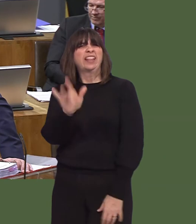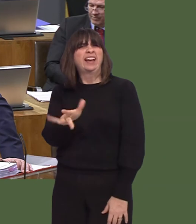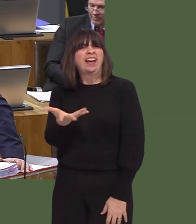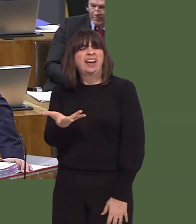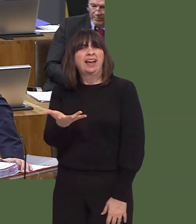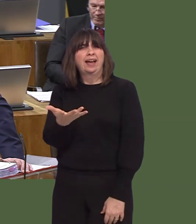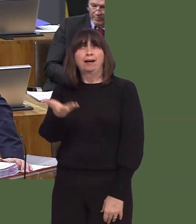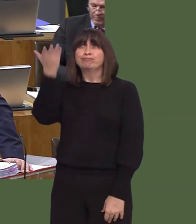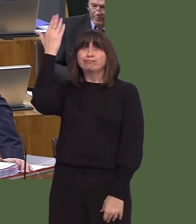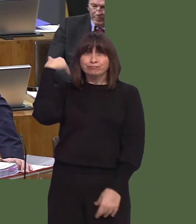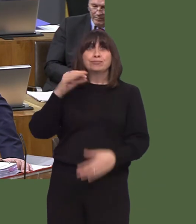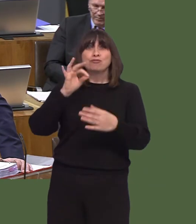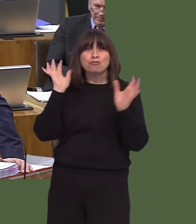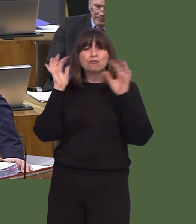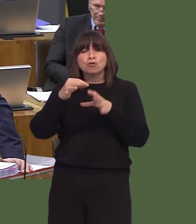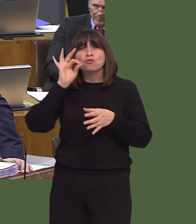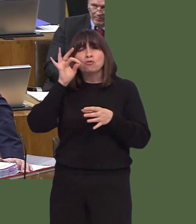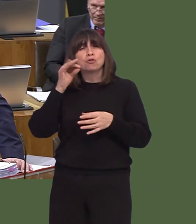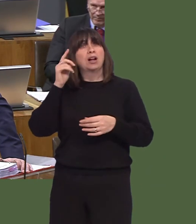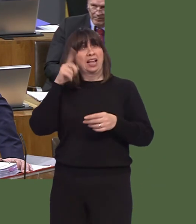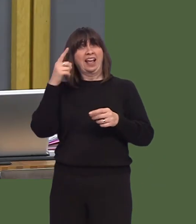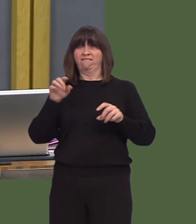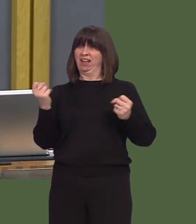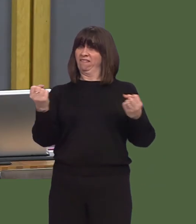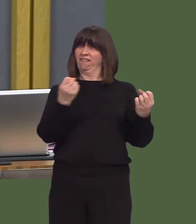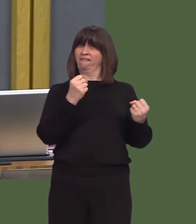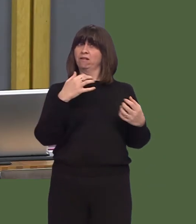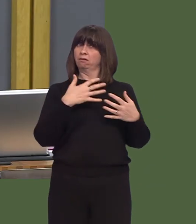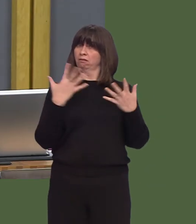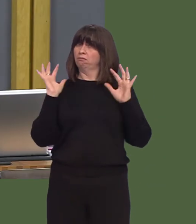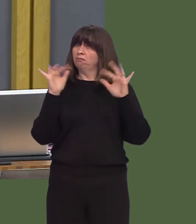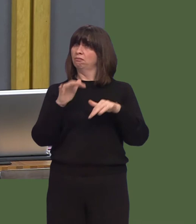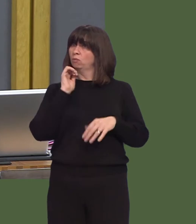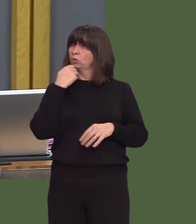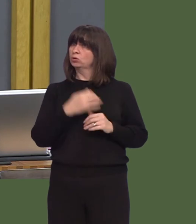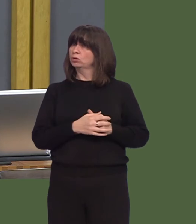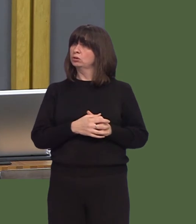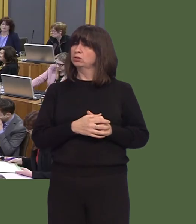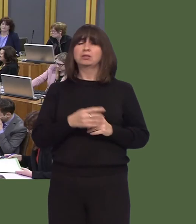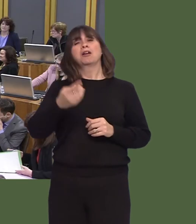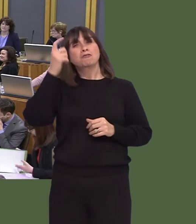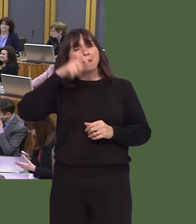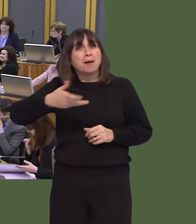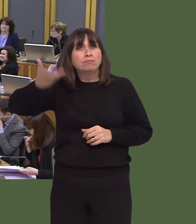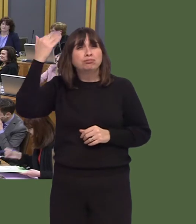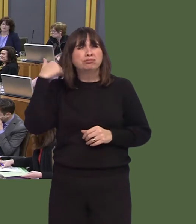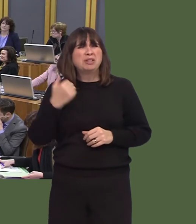I think a lot of people would use drinking fountains if they were there. It's not that long ago that the very idea of buying water in a plastic bottle would